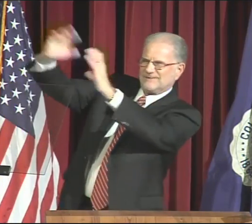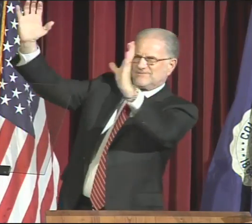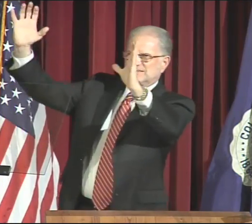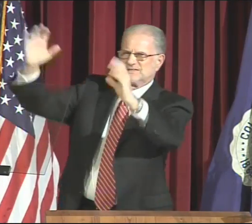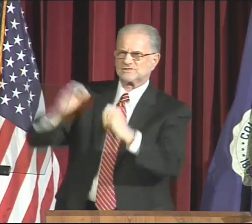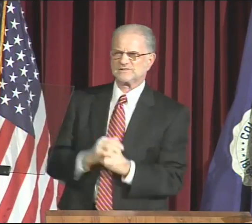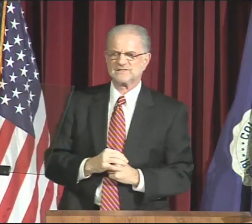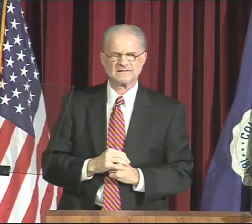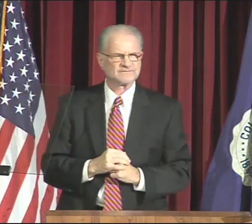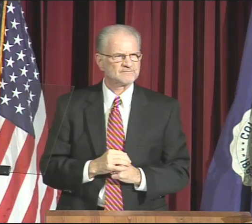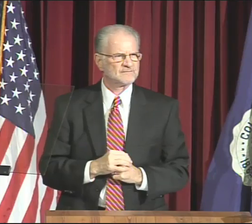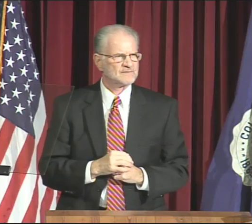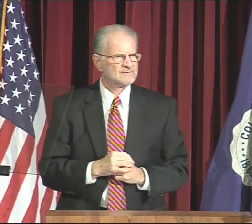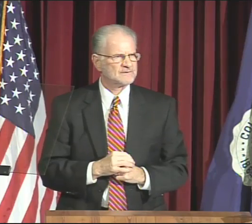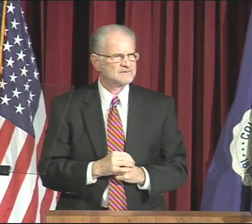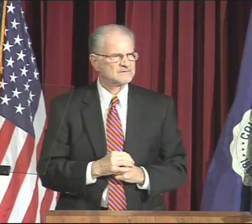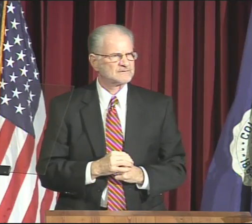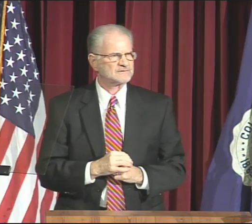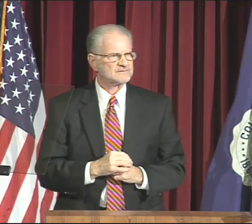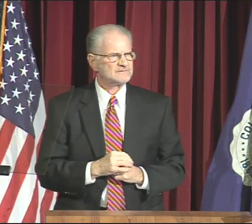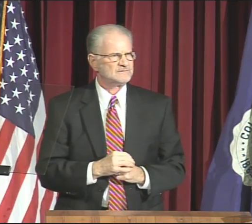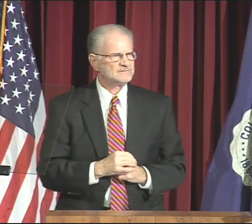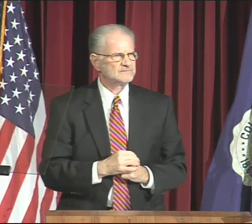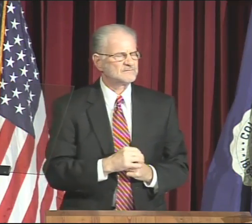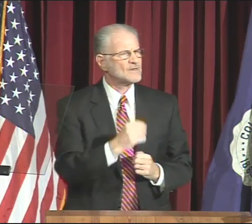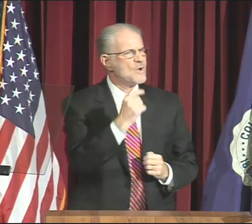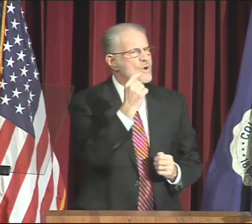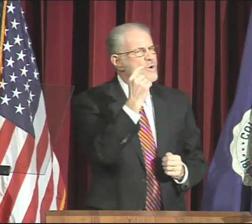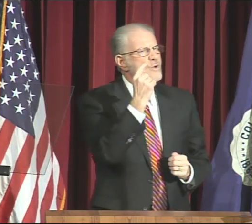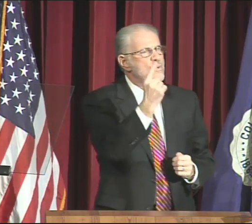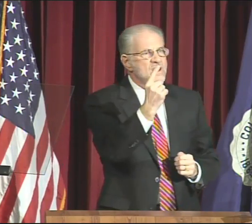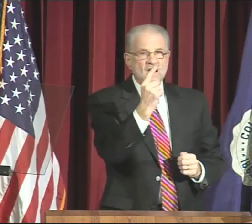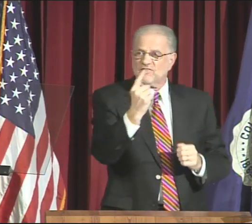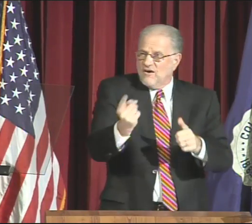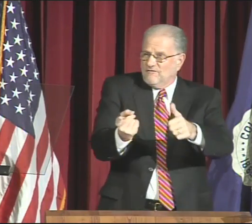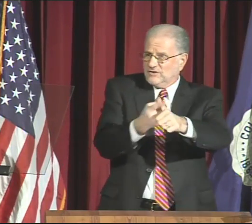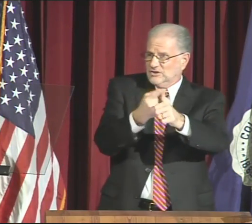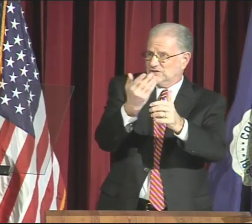That is the Gallaudet we envision.